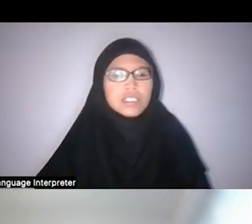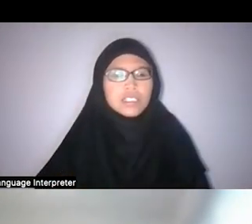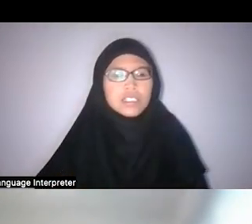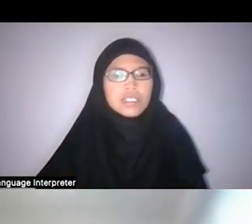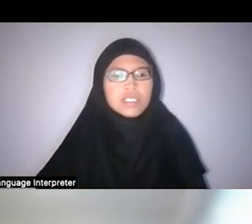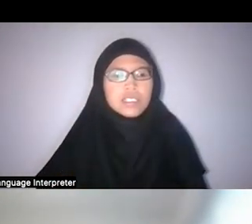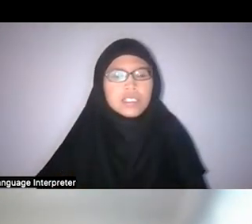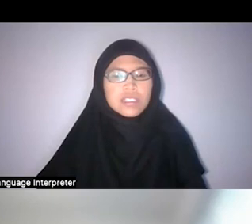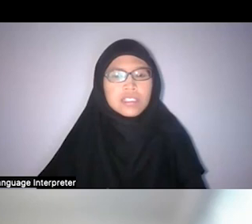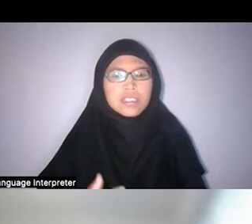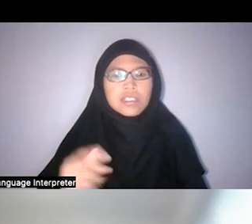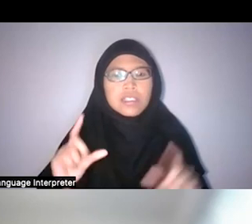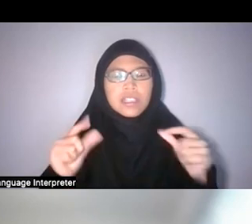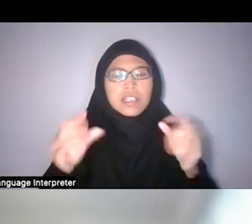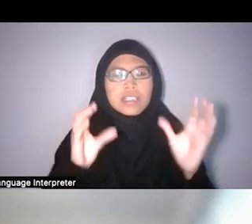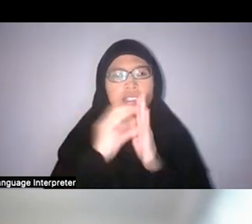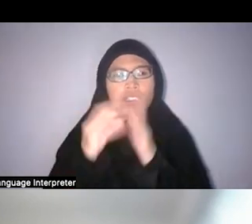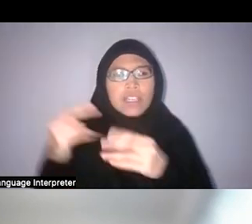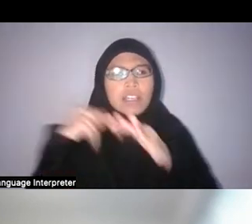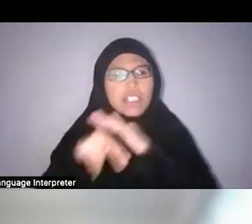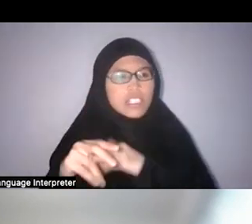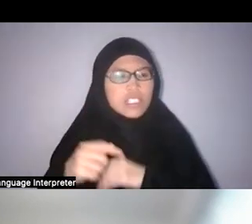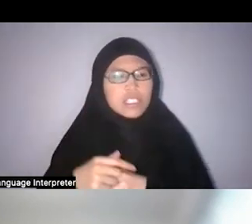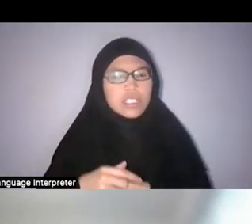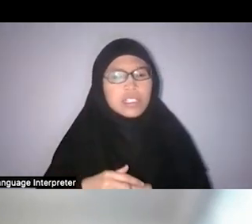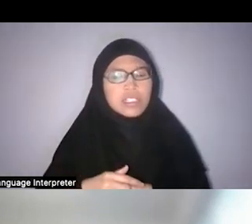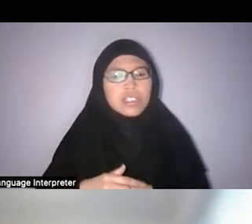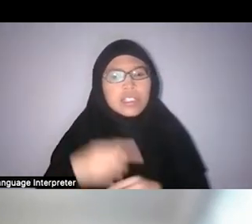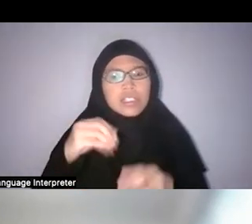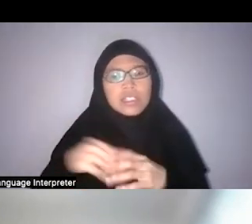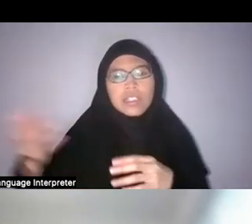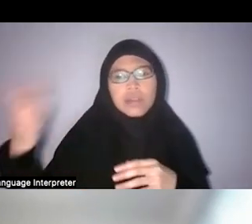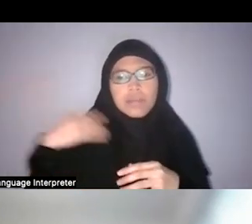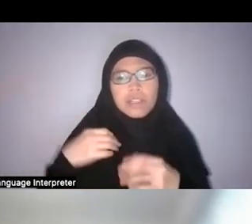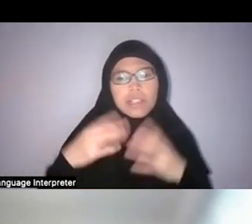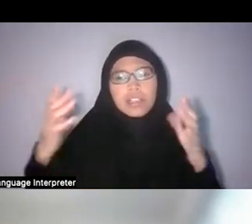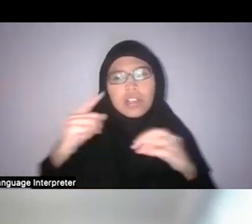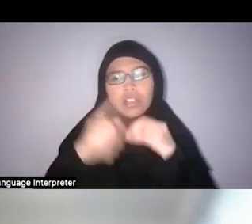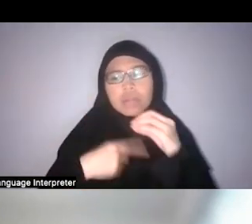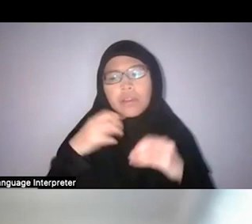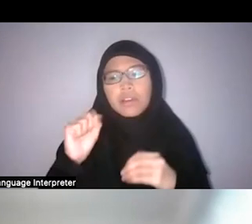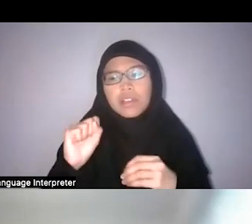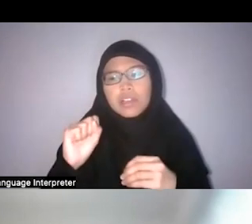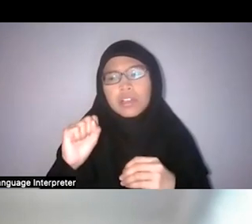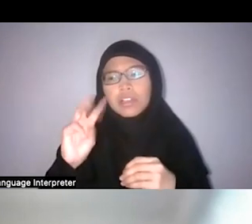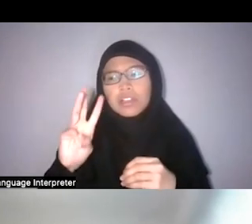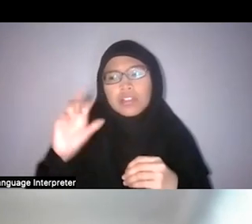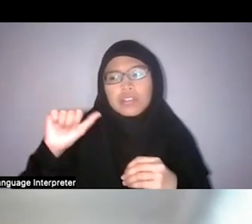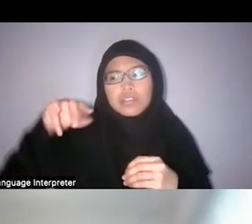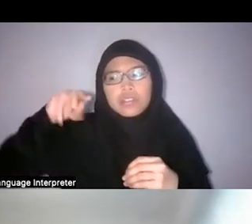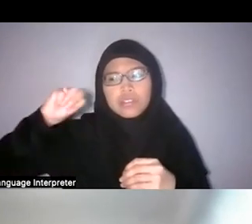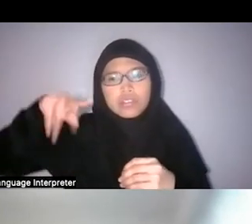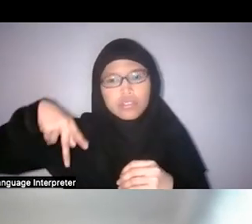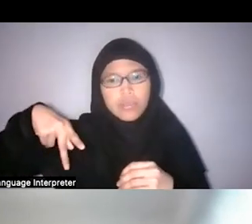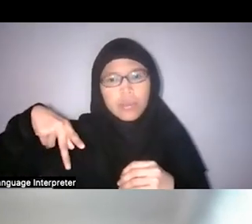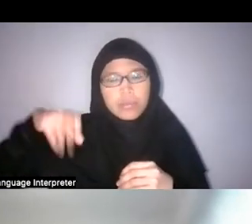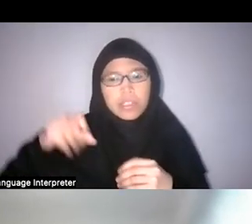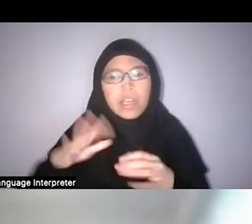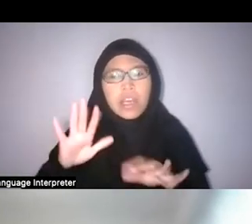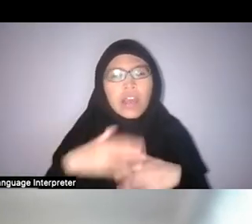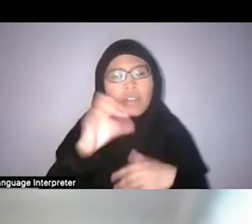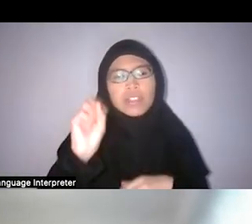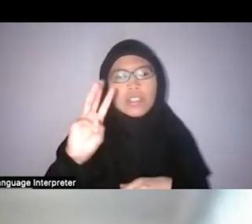And then in the past it was a lot about “swamps”, and how swamps were kind of...